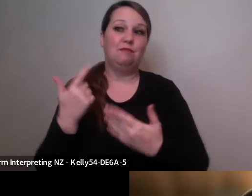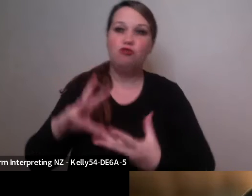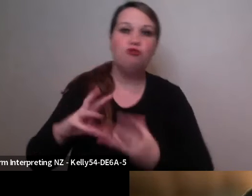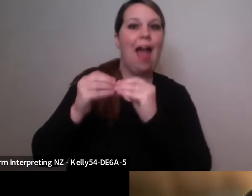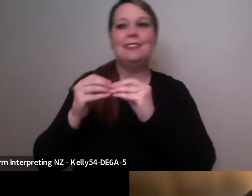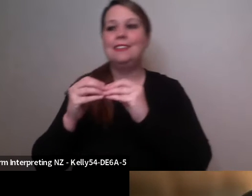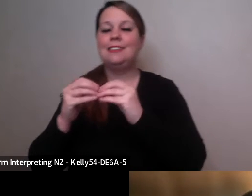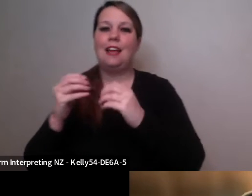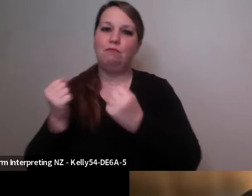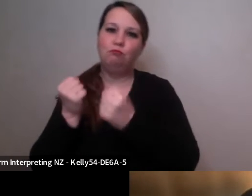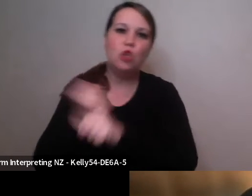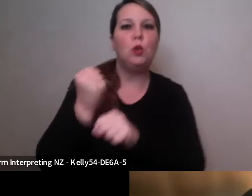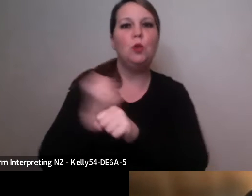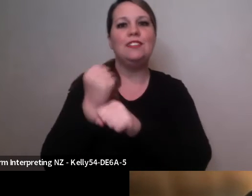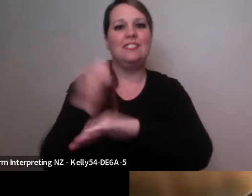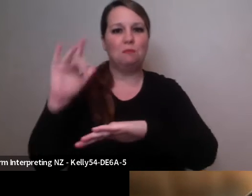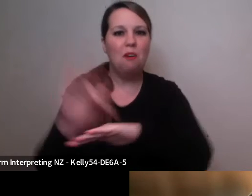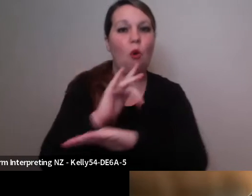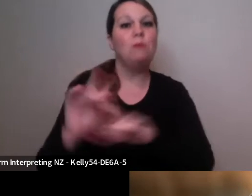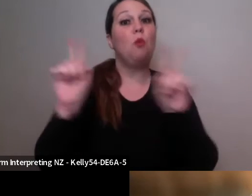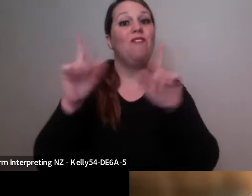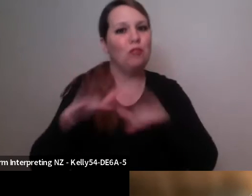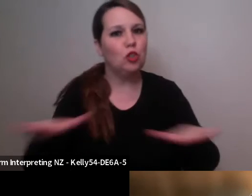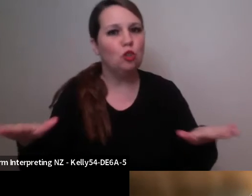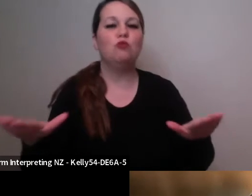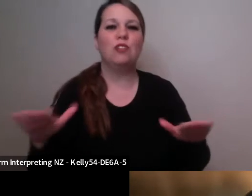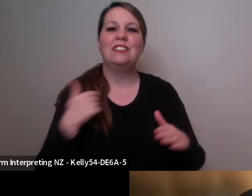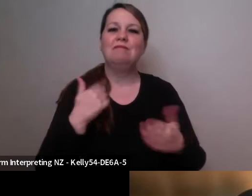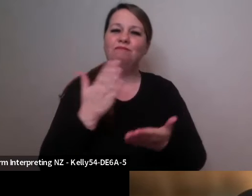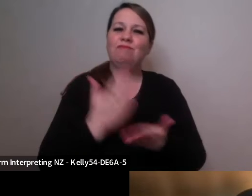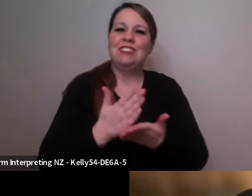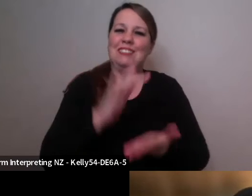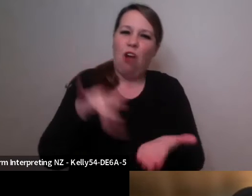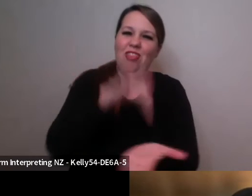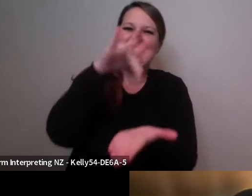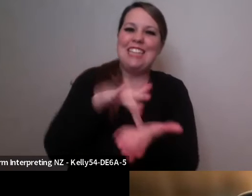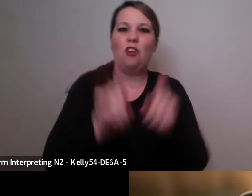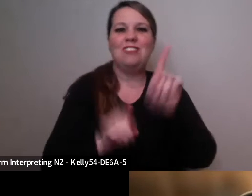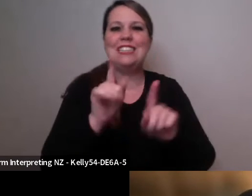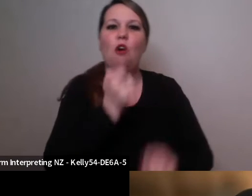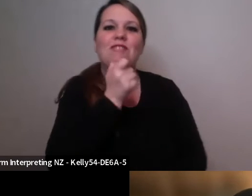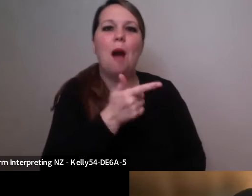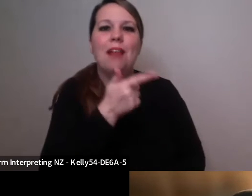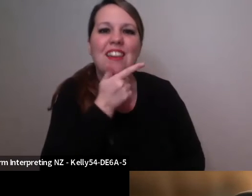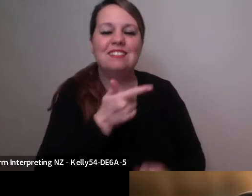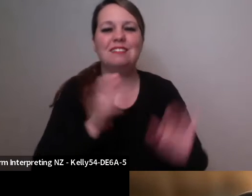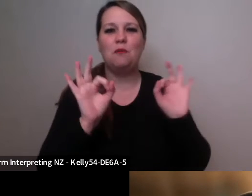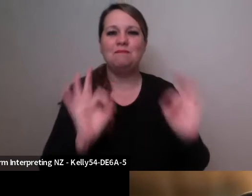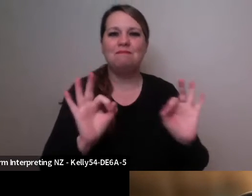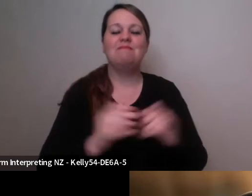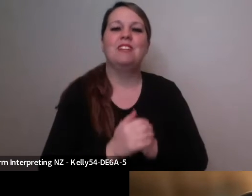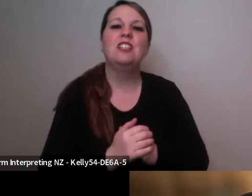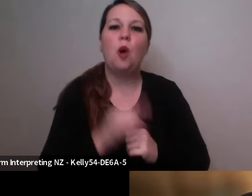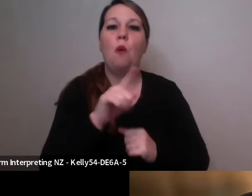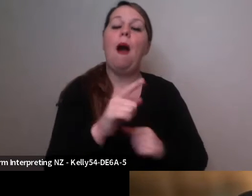center of Dublin and the work that I'm making is commissioned by The Ark Dublin Dance Festival and